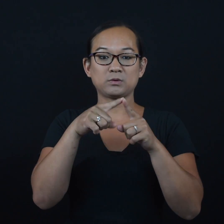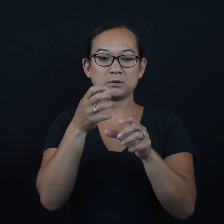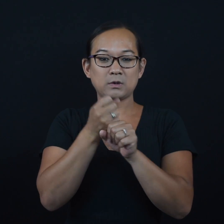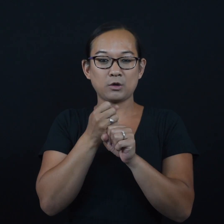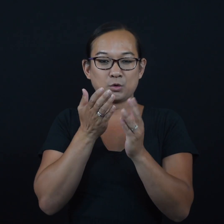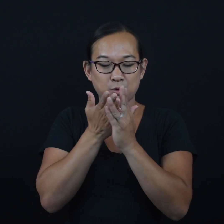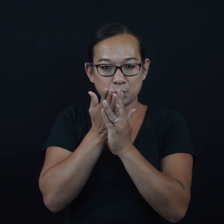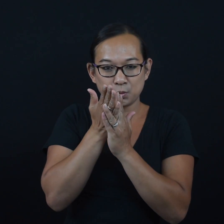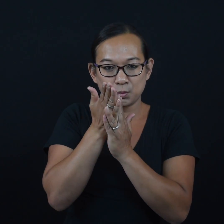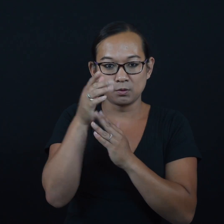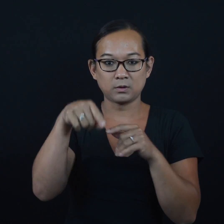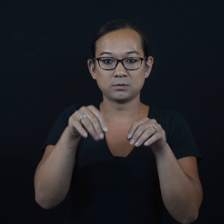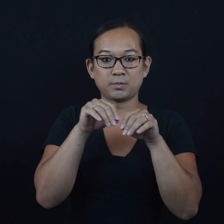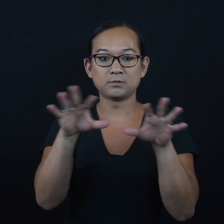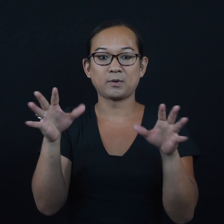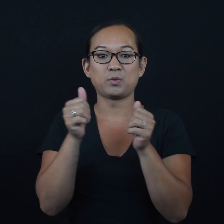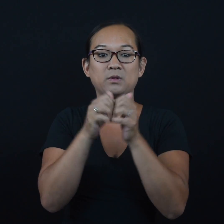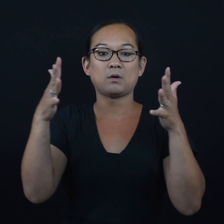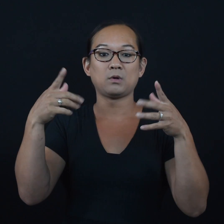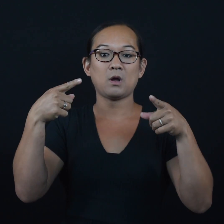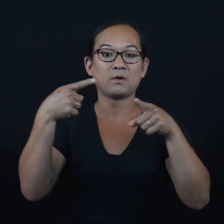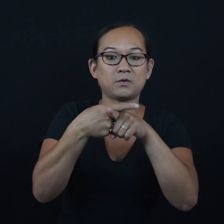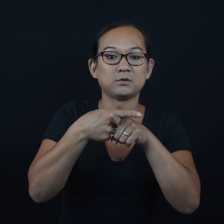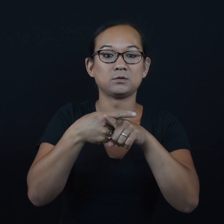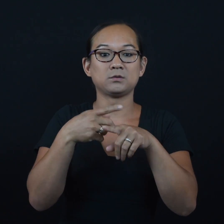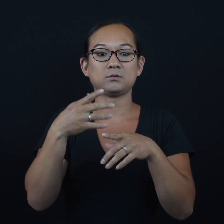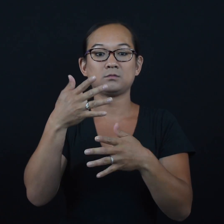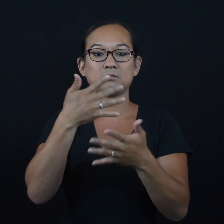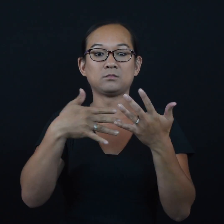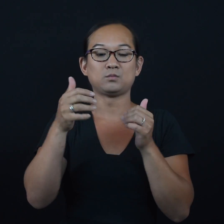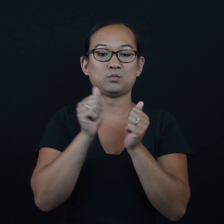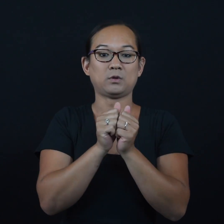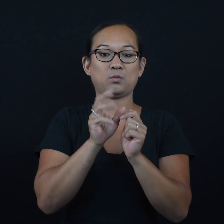They were able to get through the pandemic without any instances of COVID